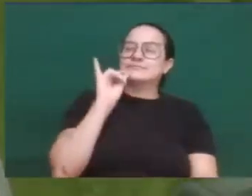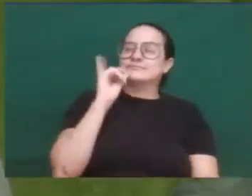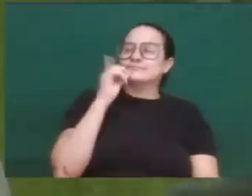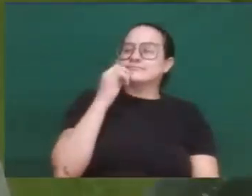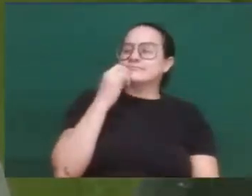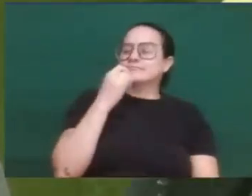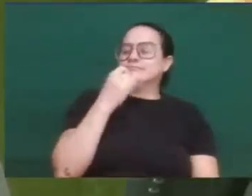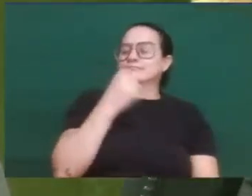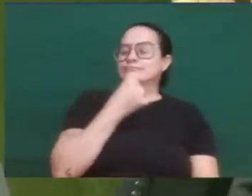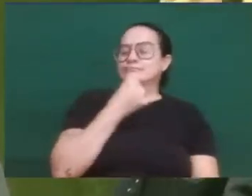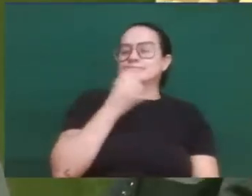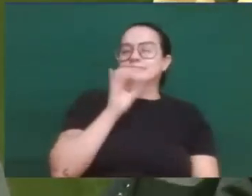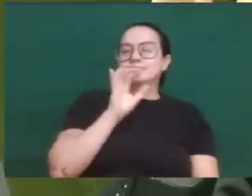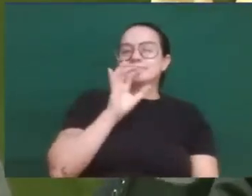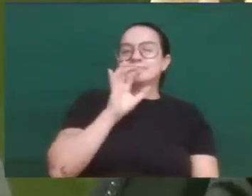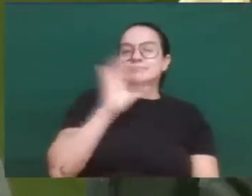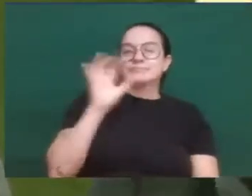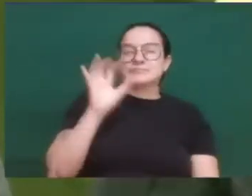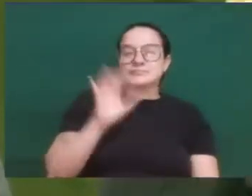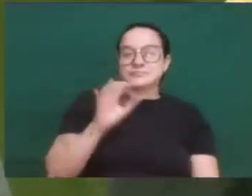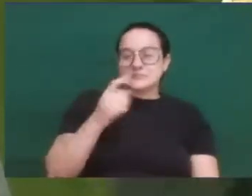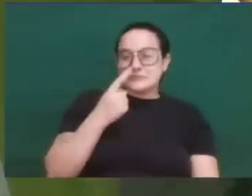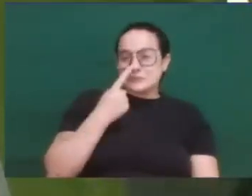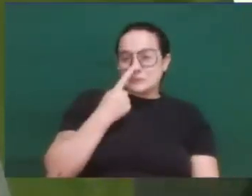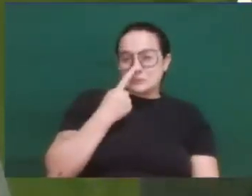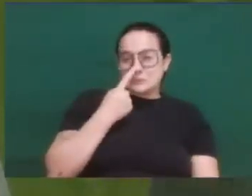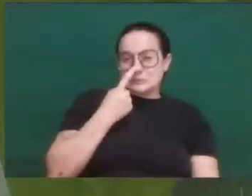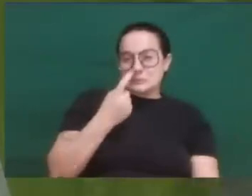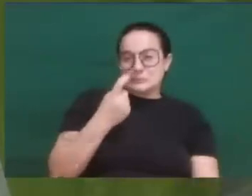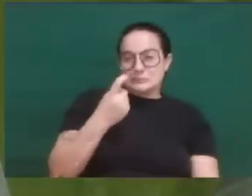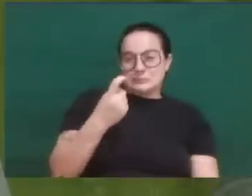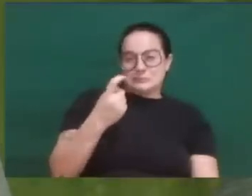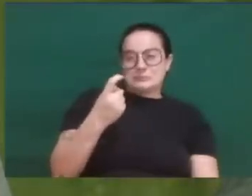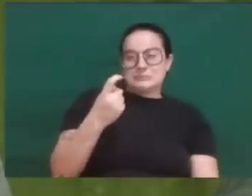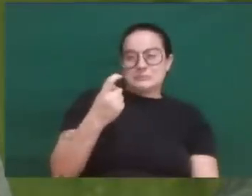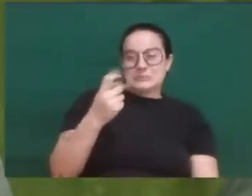The putrid odor of two thousand exposed corpses.